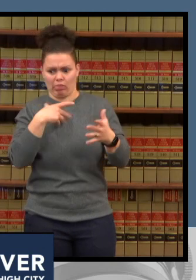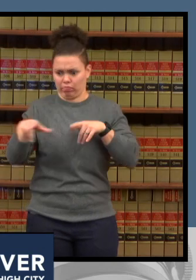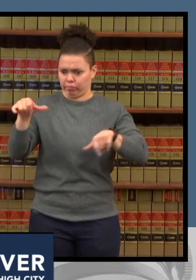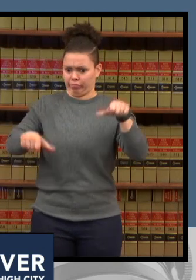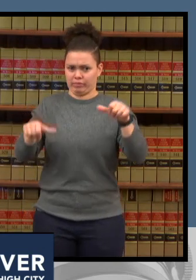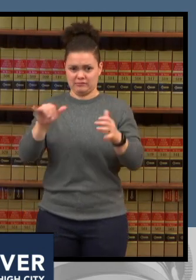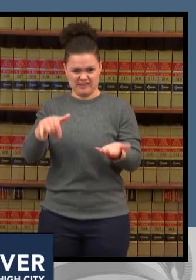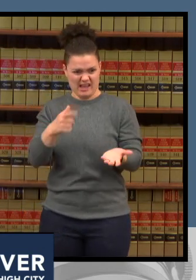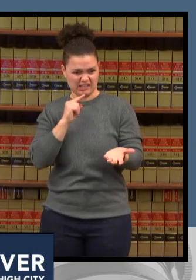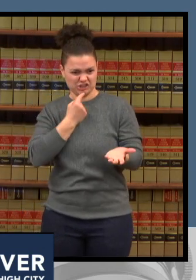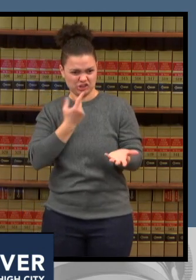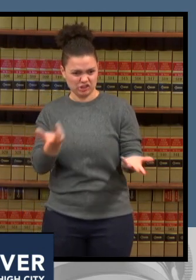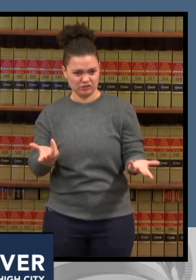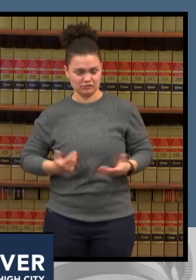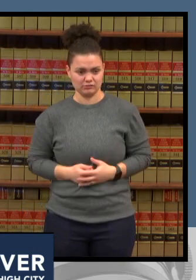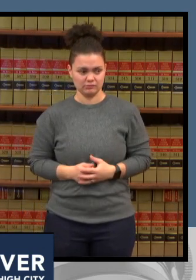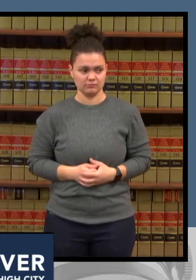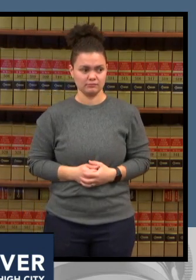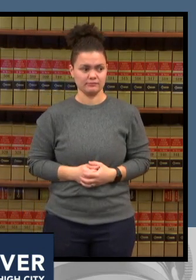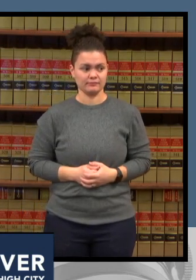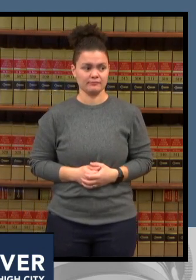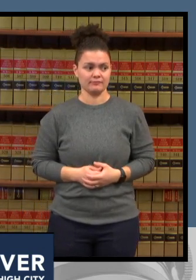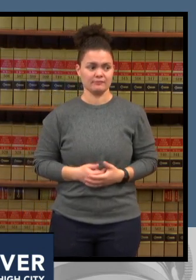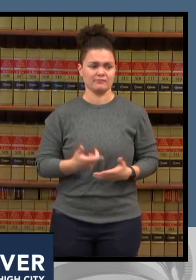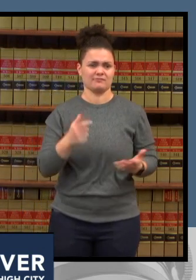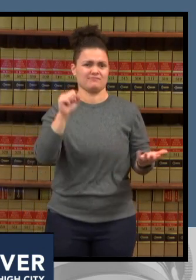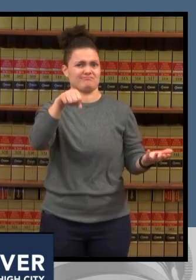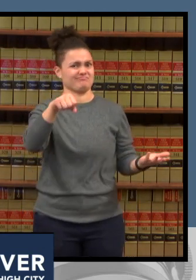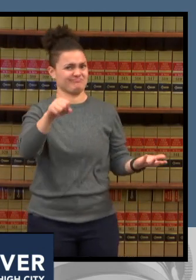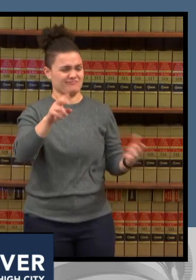want that message to come through and that's why we've stood up other modalities to get